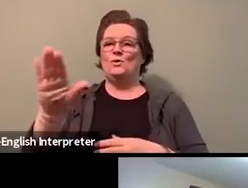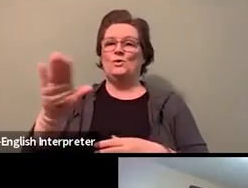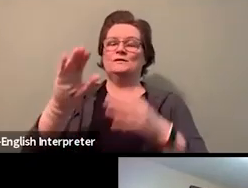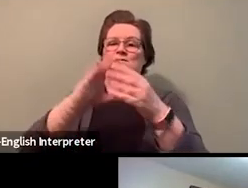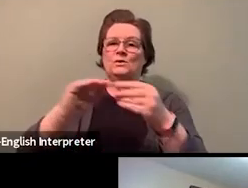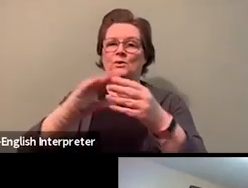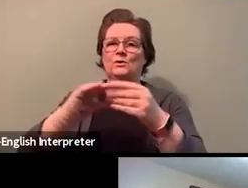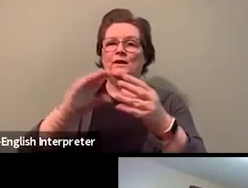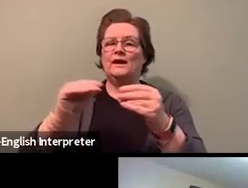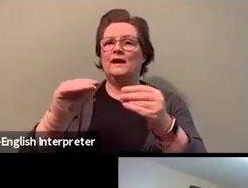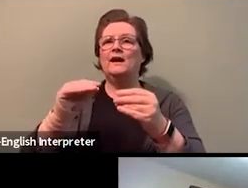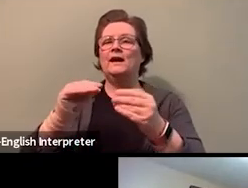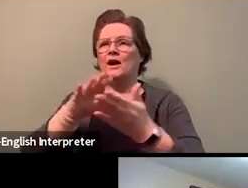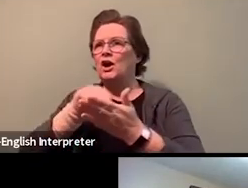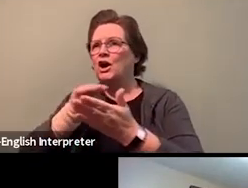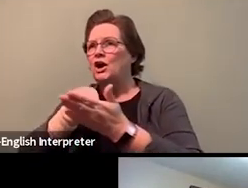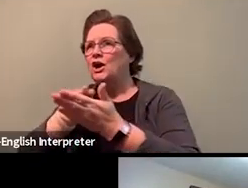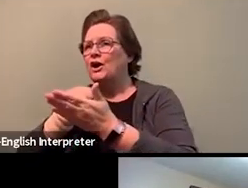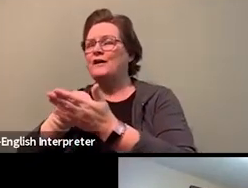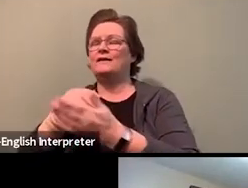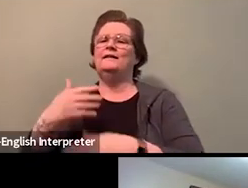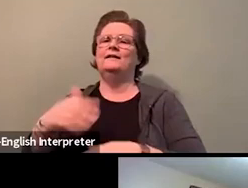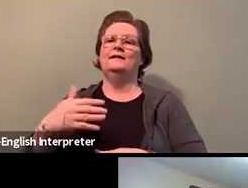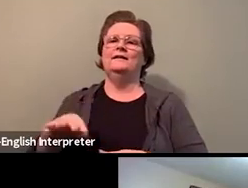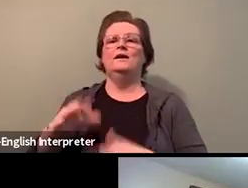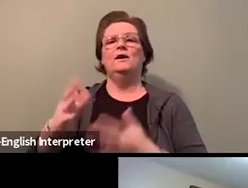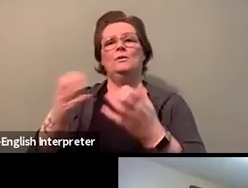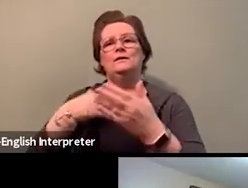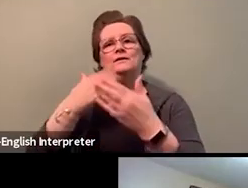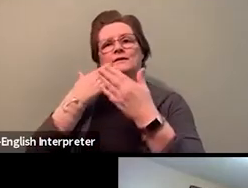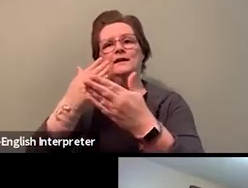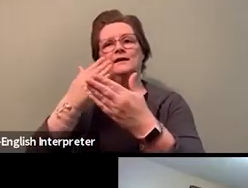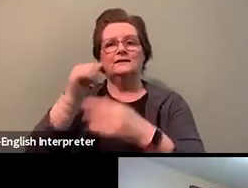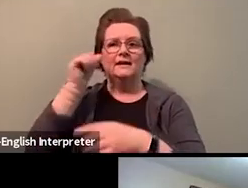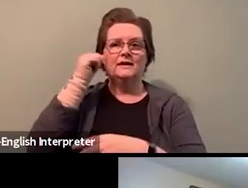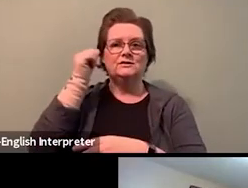Also, thank you to Angie, for providing us with ASL,